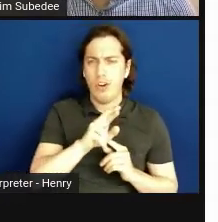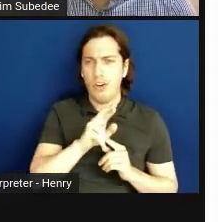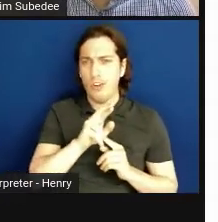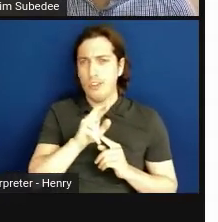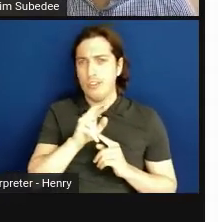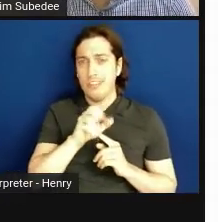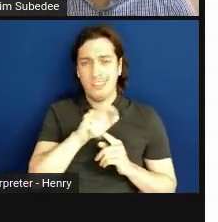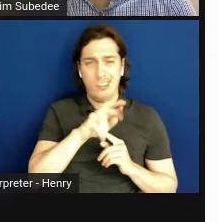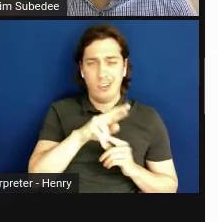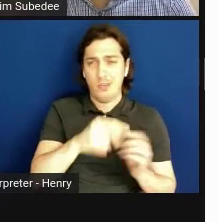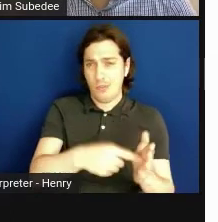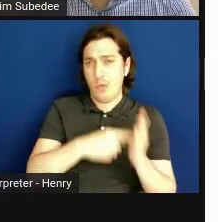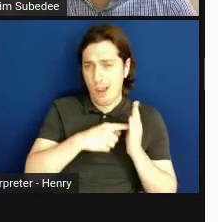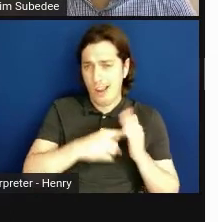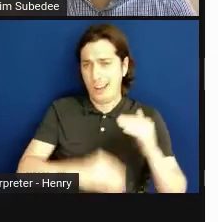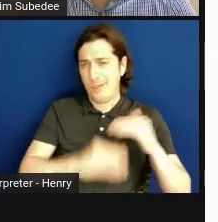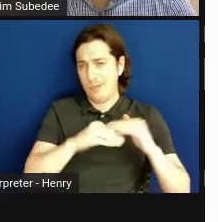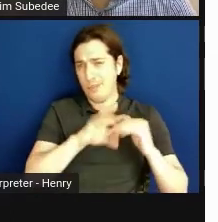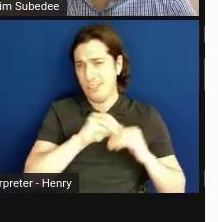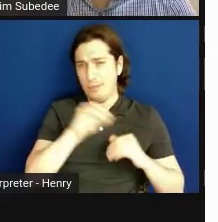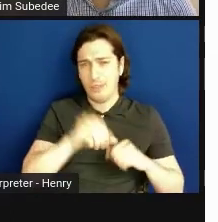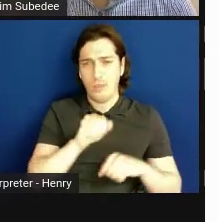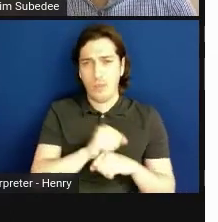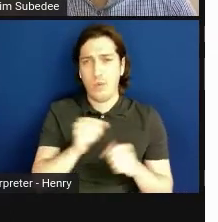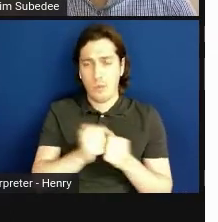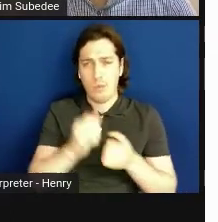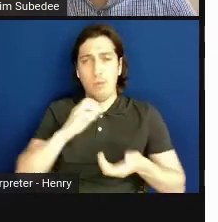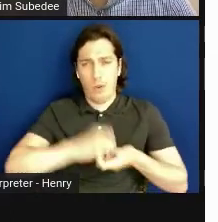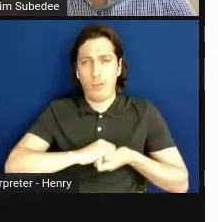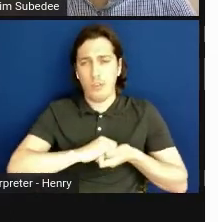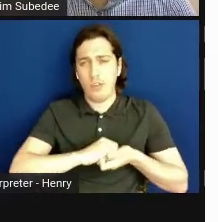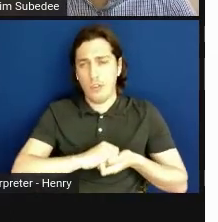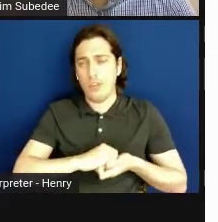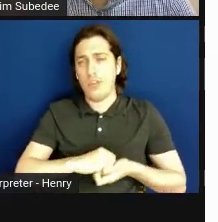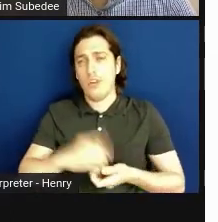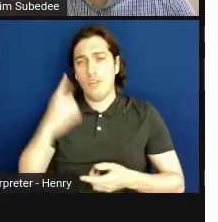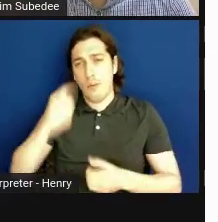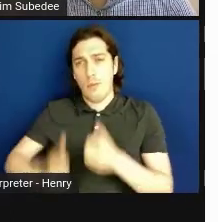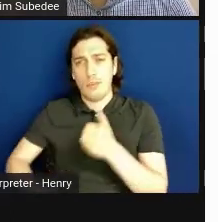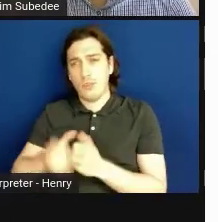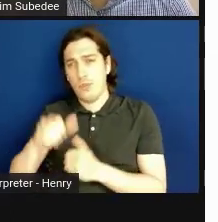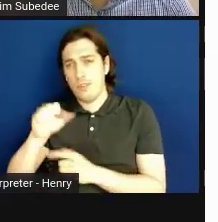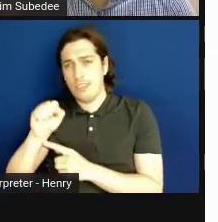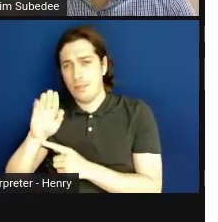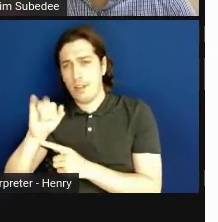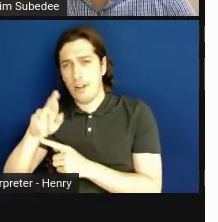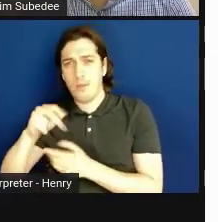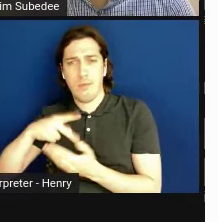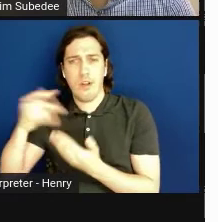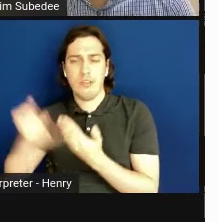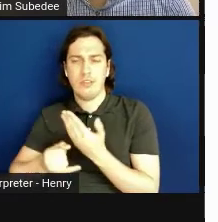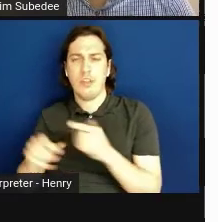You can do up to 60 percent of the work with your partner there, and for a majority of SBIR projects also have academic partnerships.